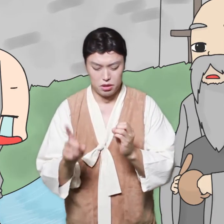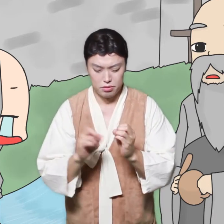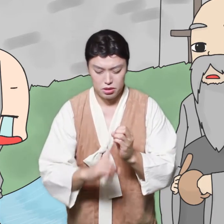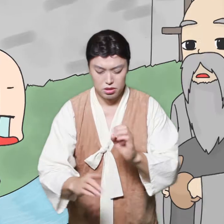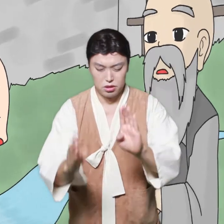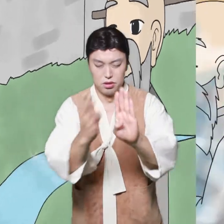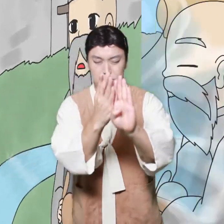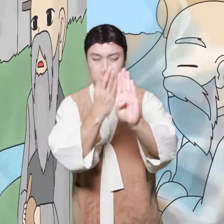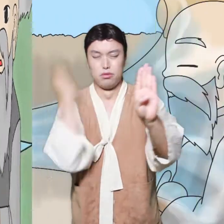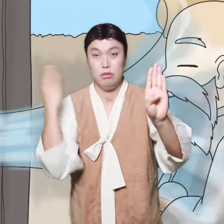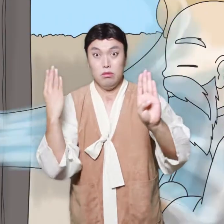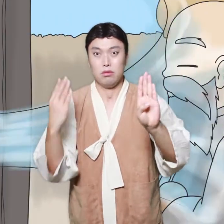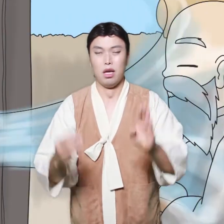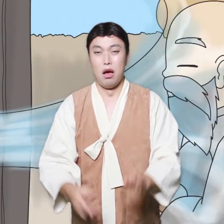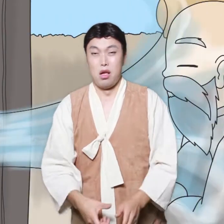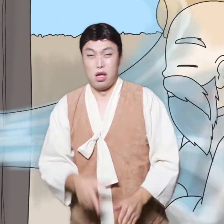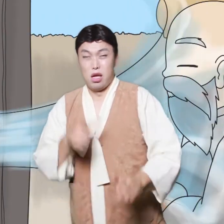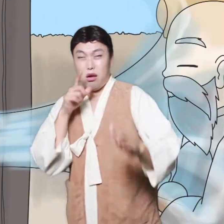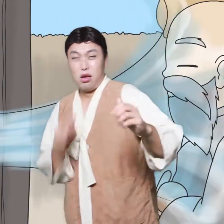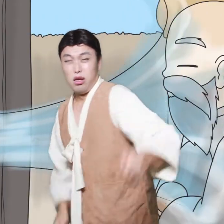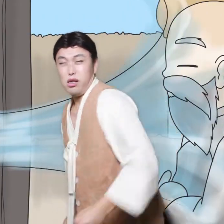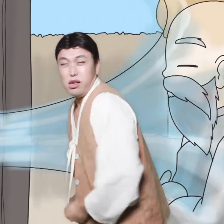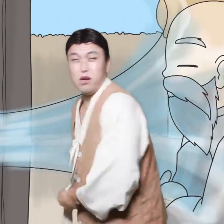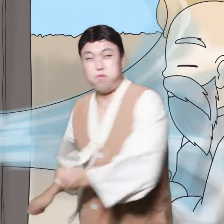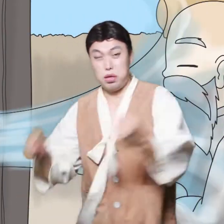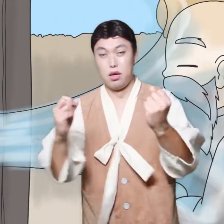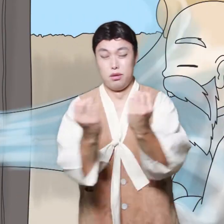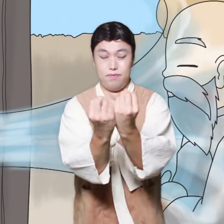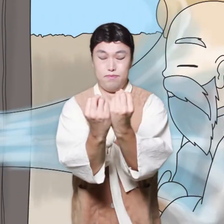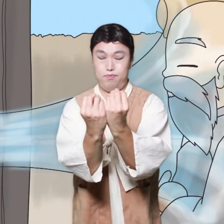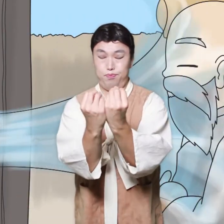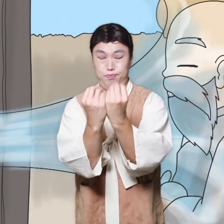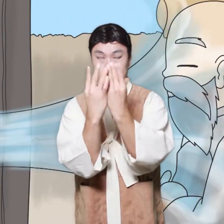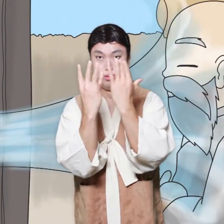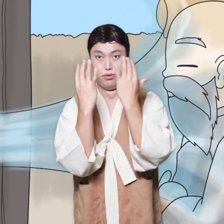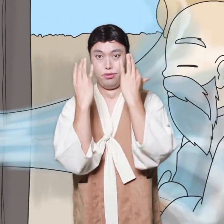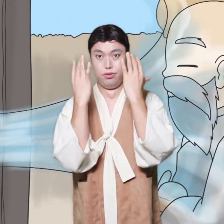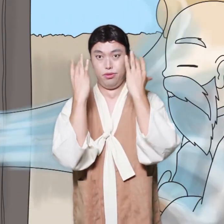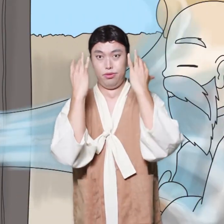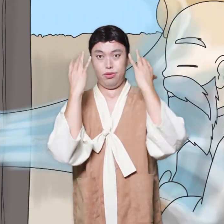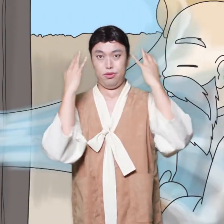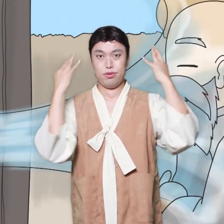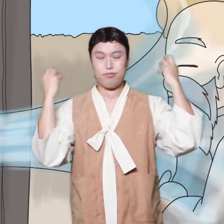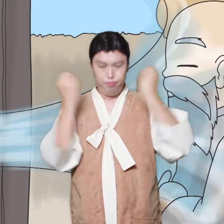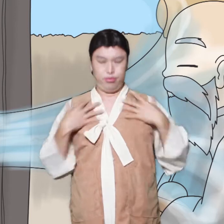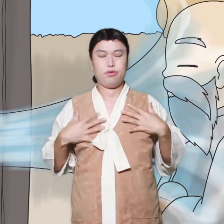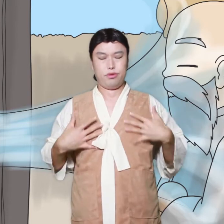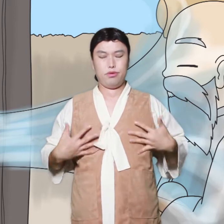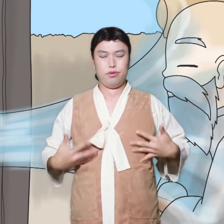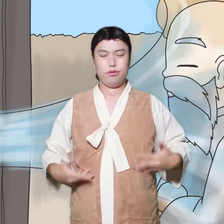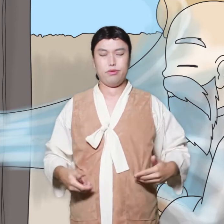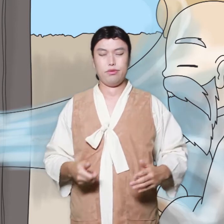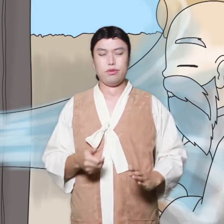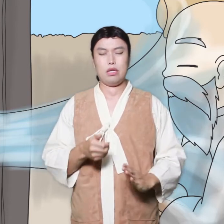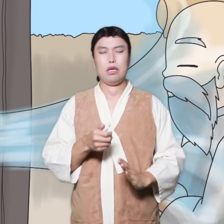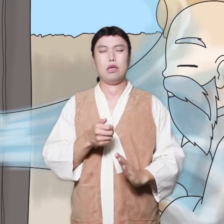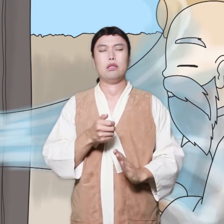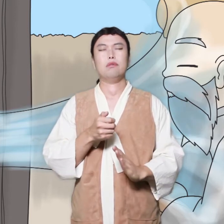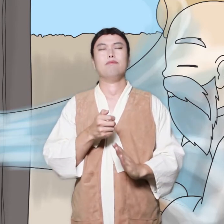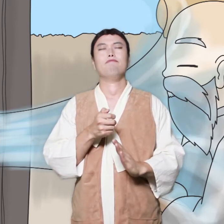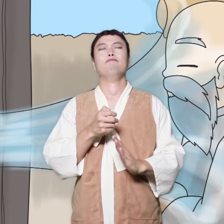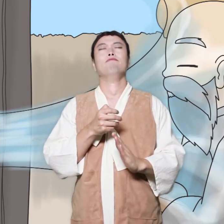A few days later, the big monk went to the house and knocked on the gate.